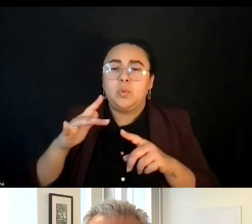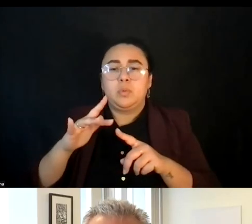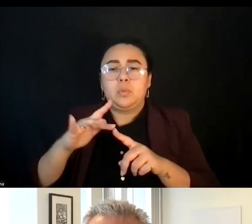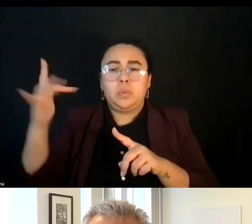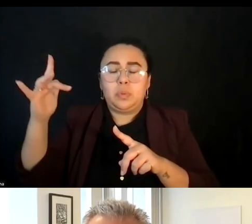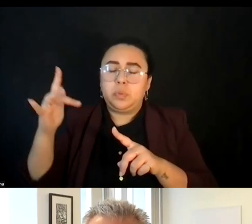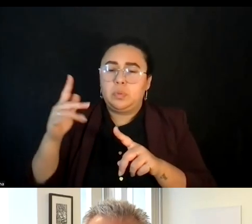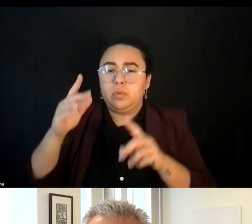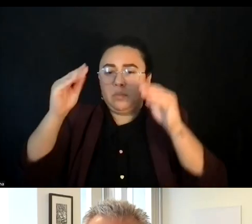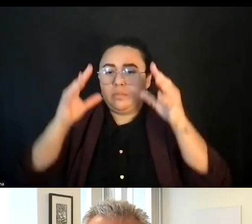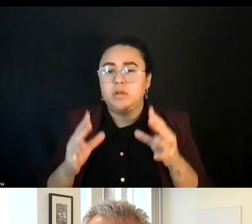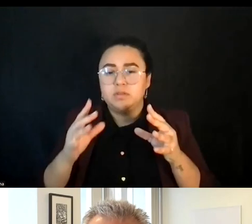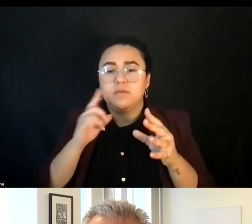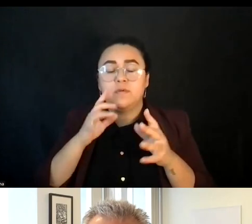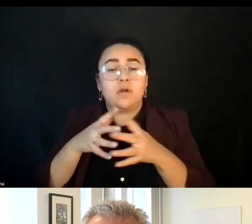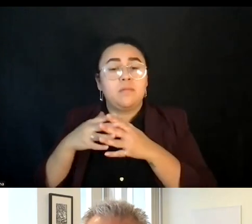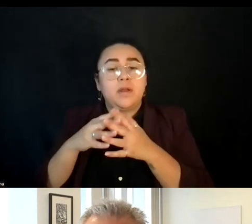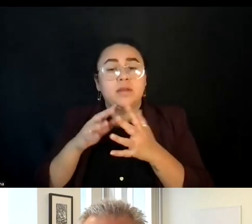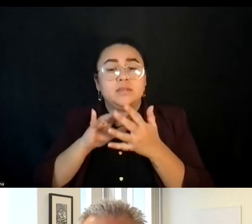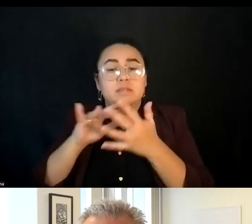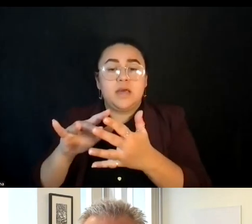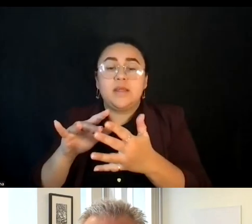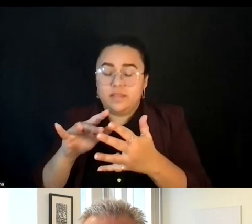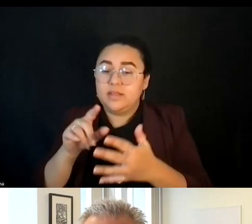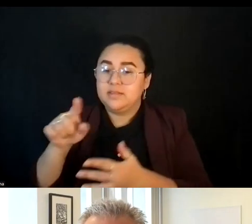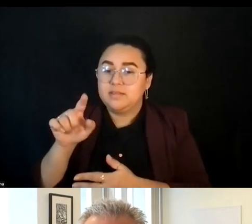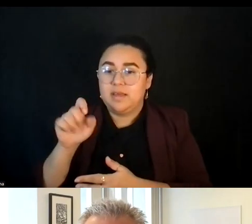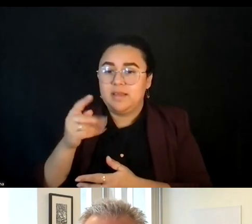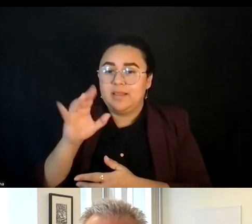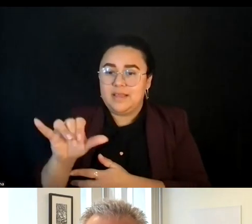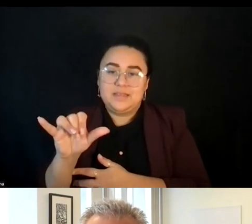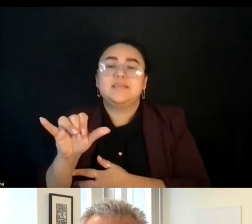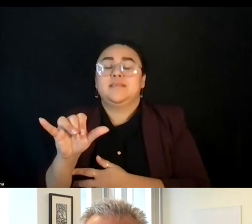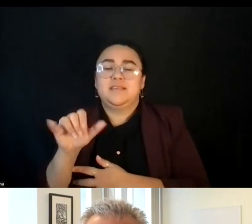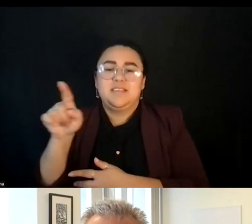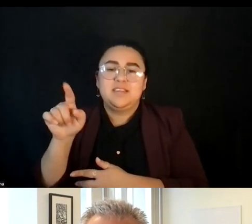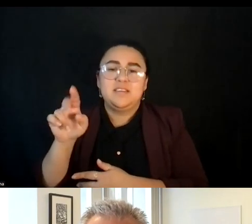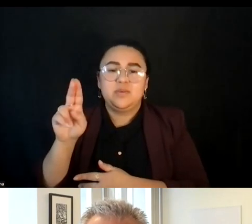of ethnicity at the University of Southern California. He currently directs the Equity Research Institute.